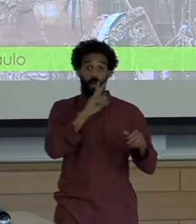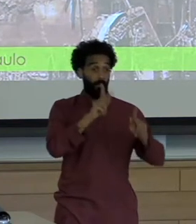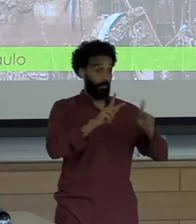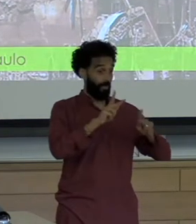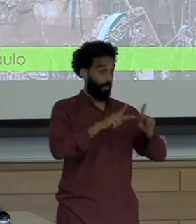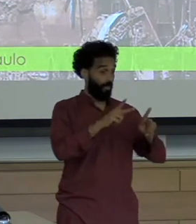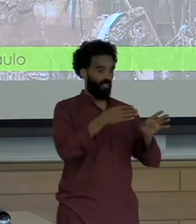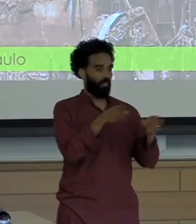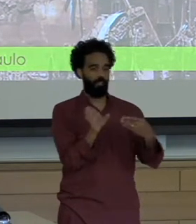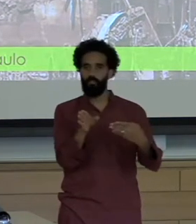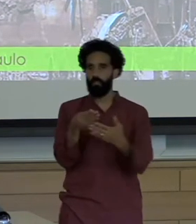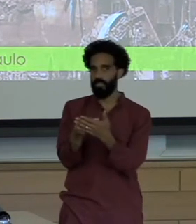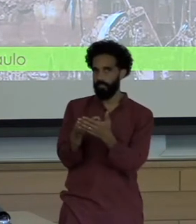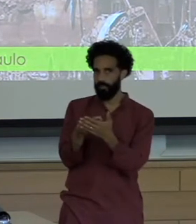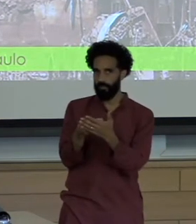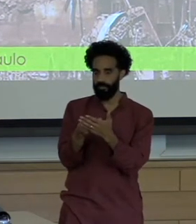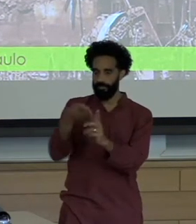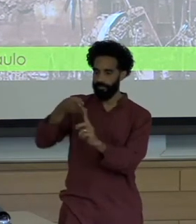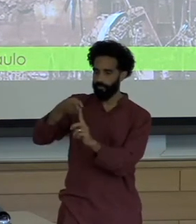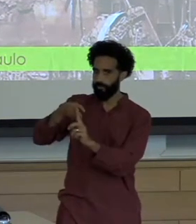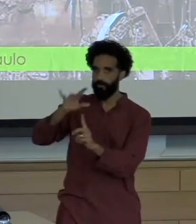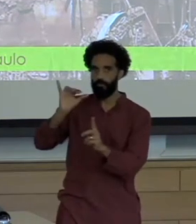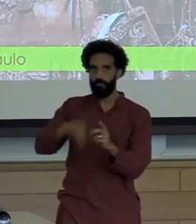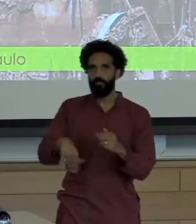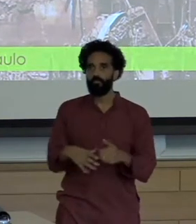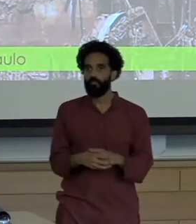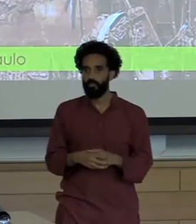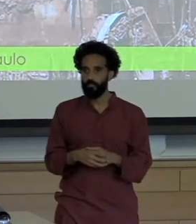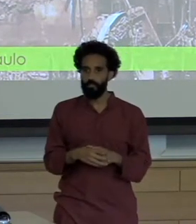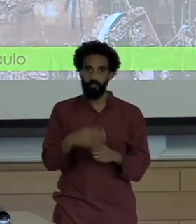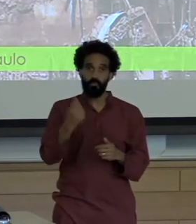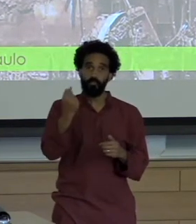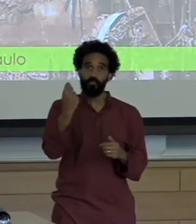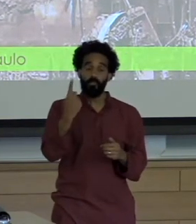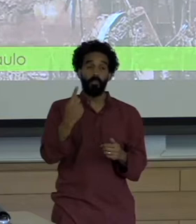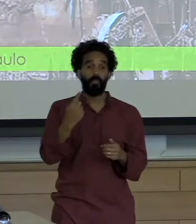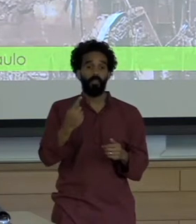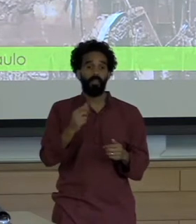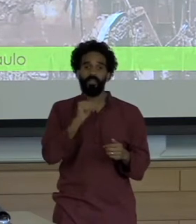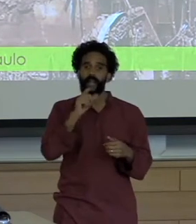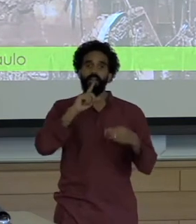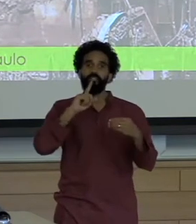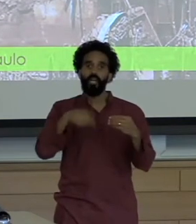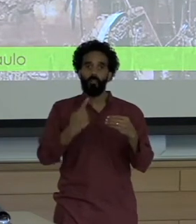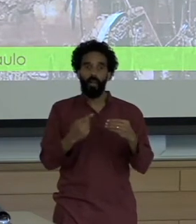Framing the dam collapse as a disaster rather than repeated corporate criminal negligence